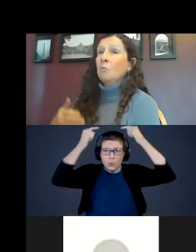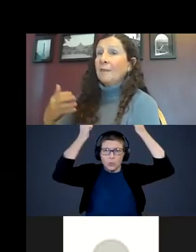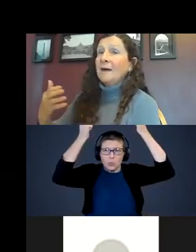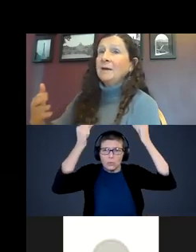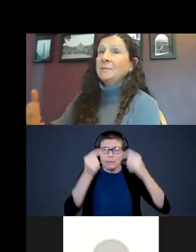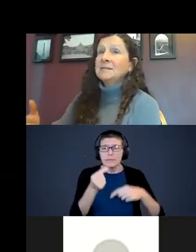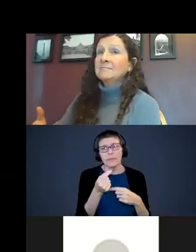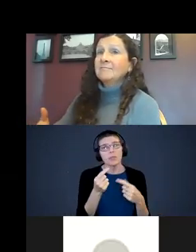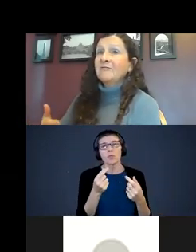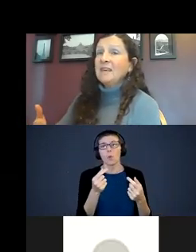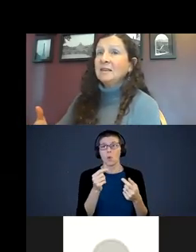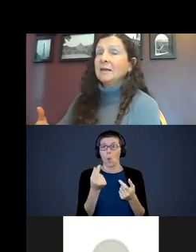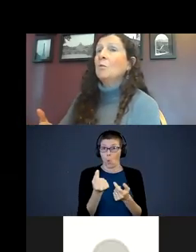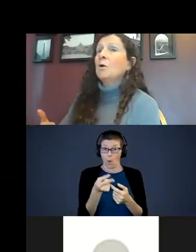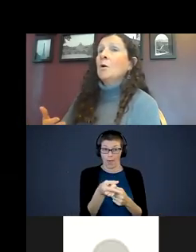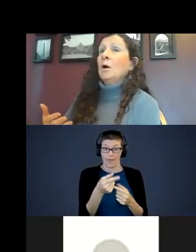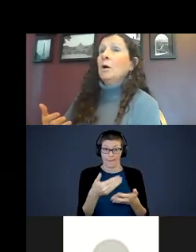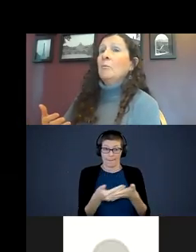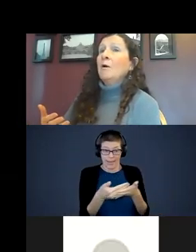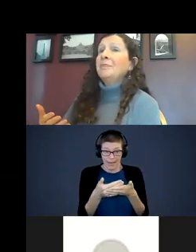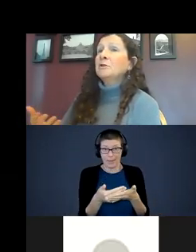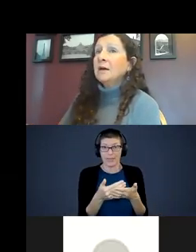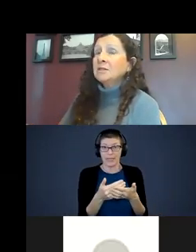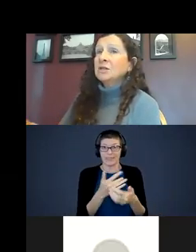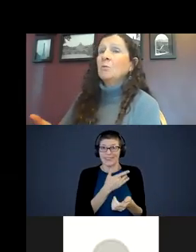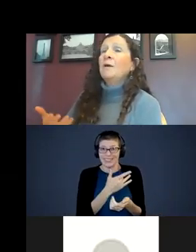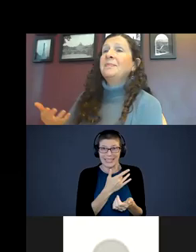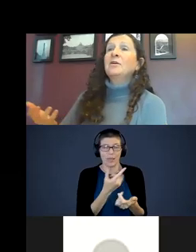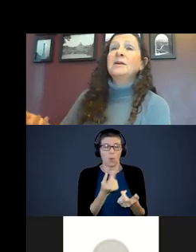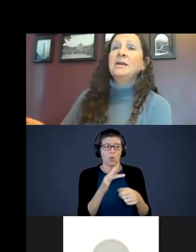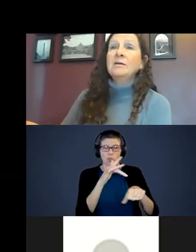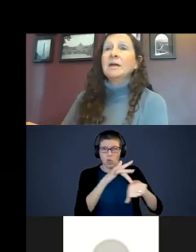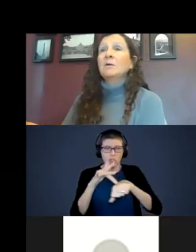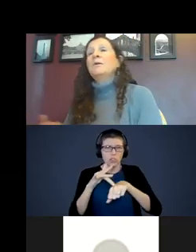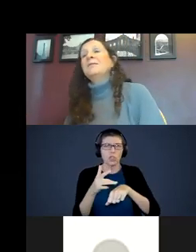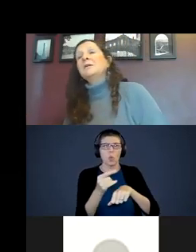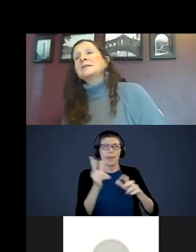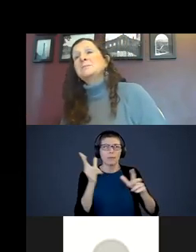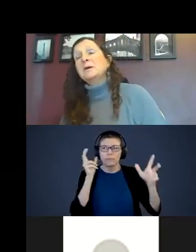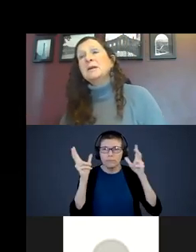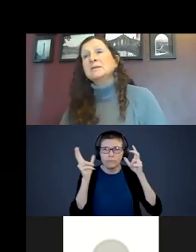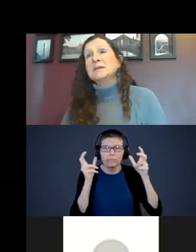What the baby is feeling, what they are touching, what they are hearing, what they are experiencing.